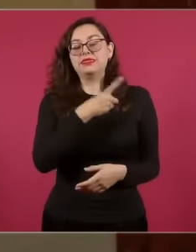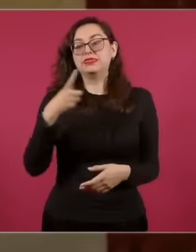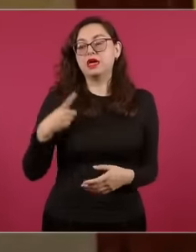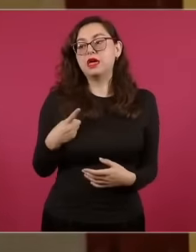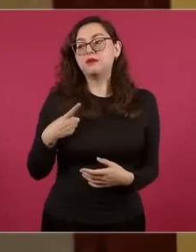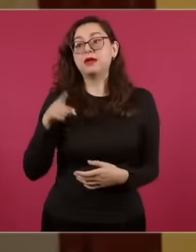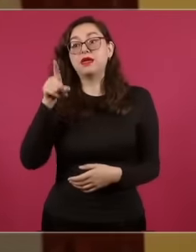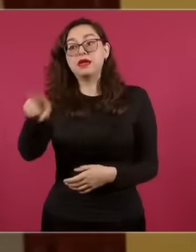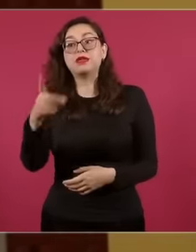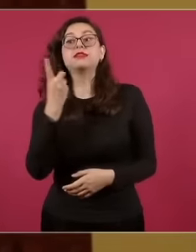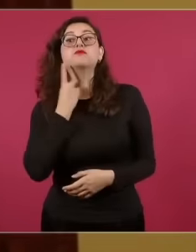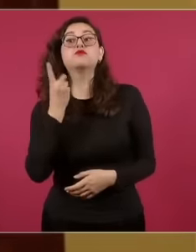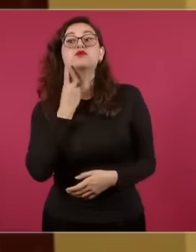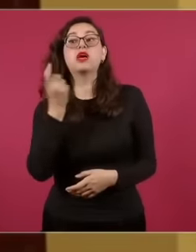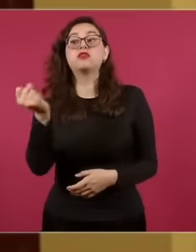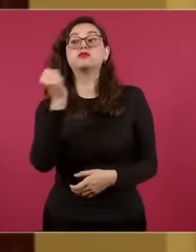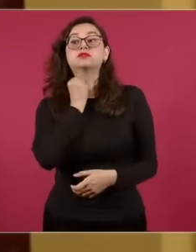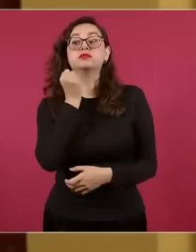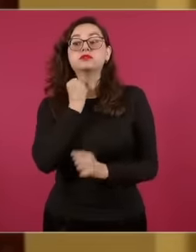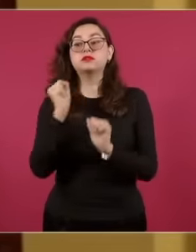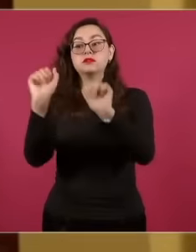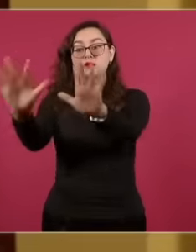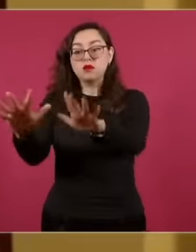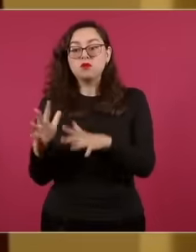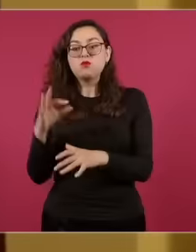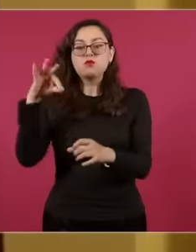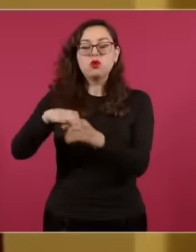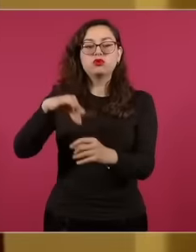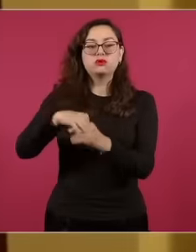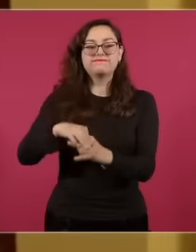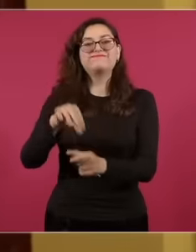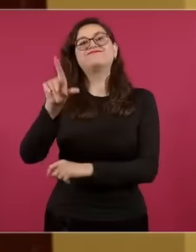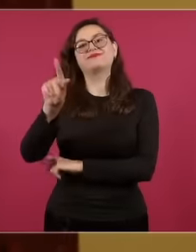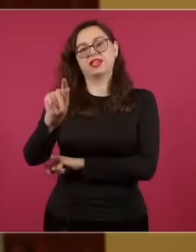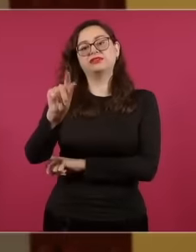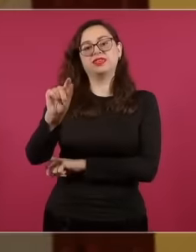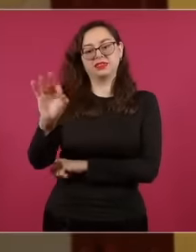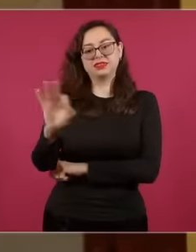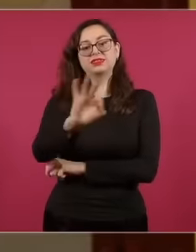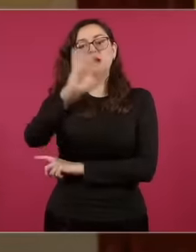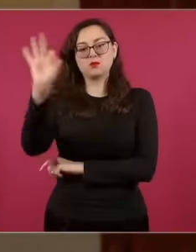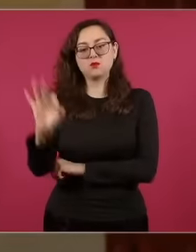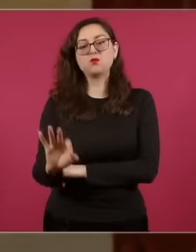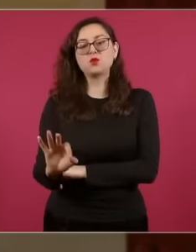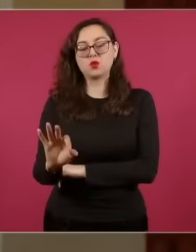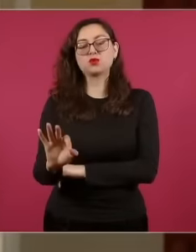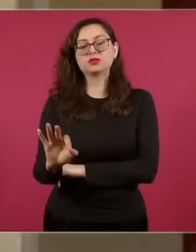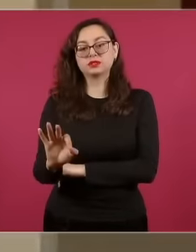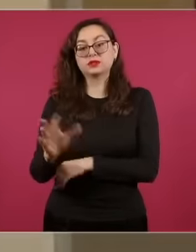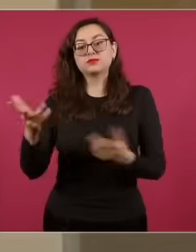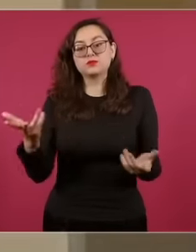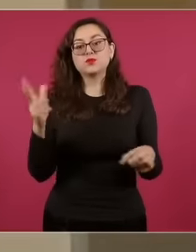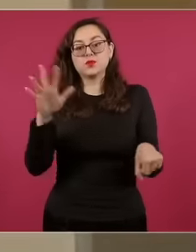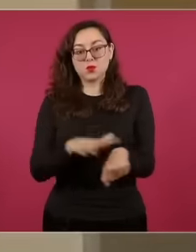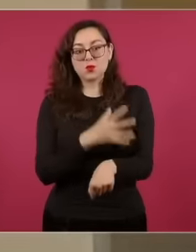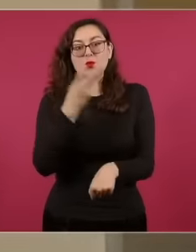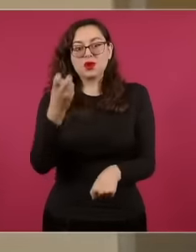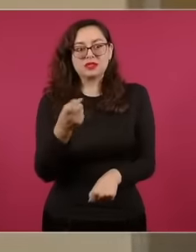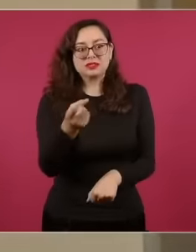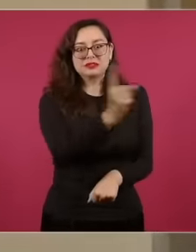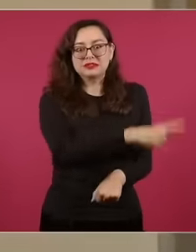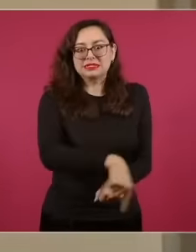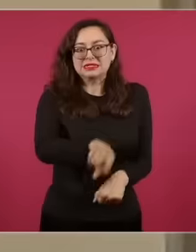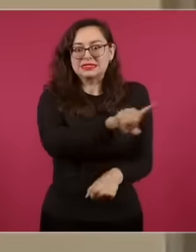of two thirds and here comes the second false debate because it is obvious that both the